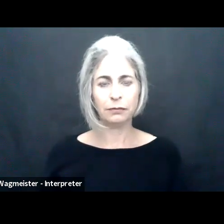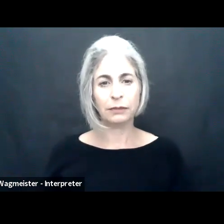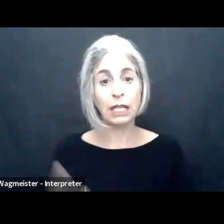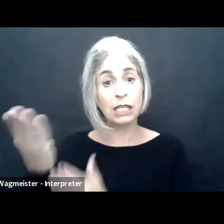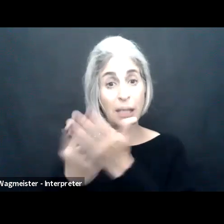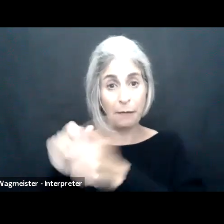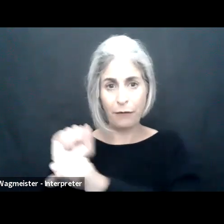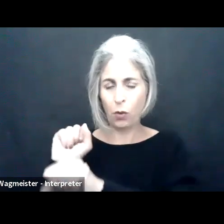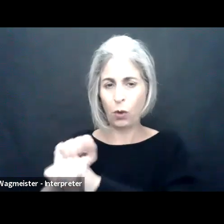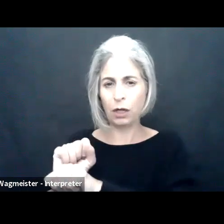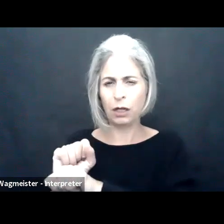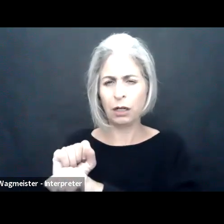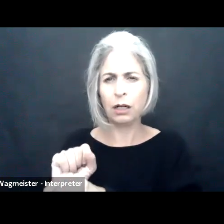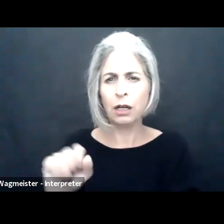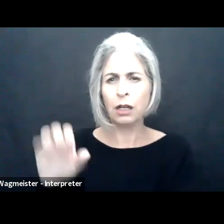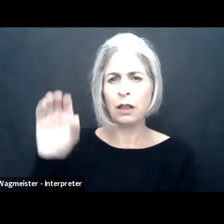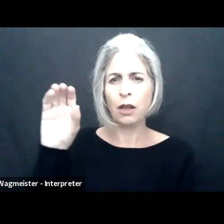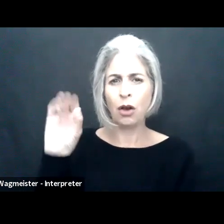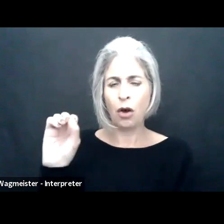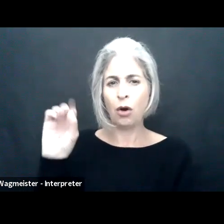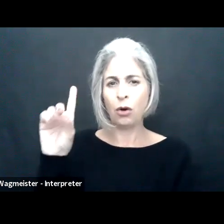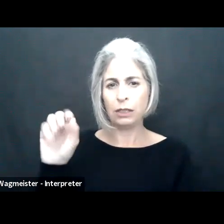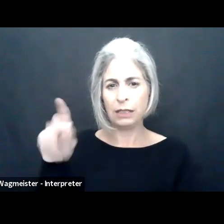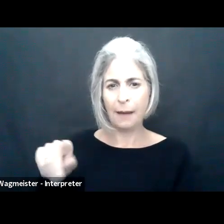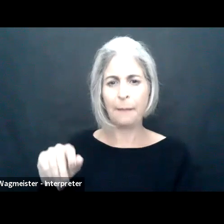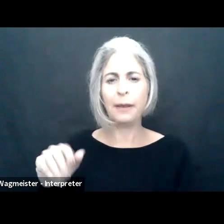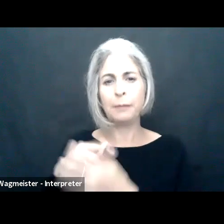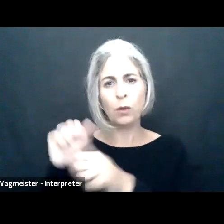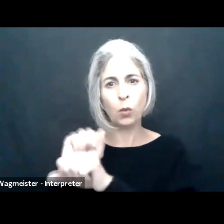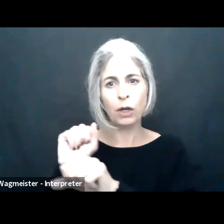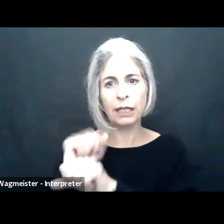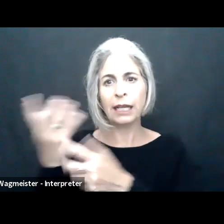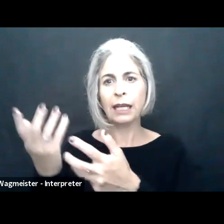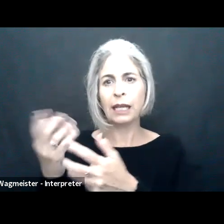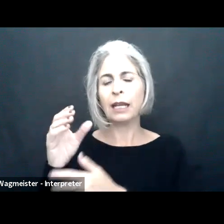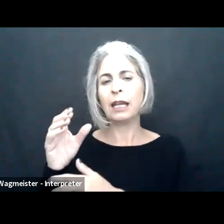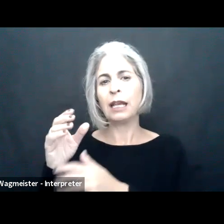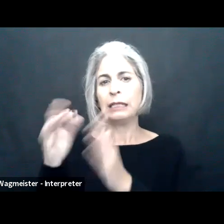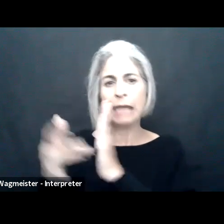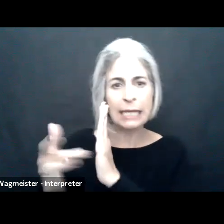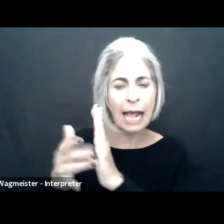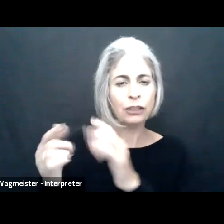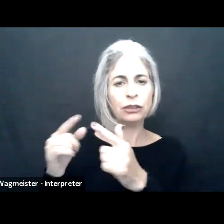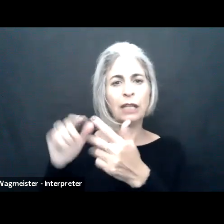need to be prepared for it. So, and some of the work that ODEP has